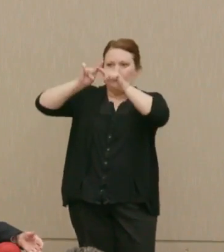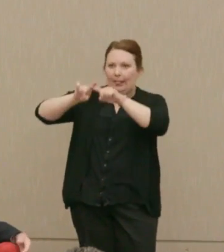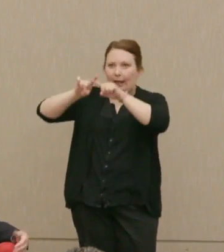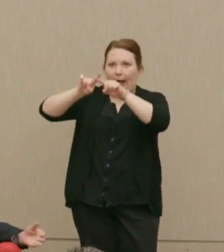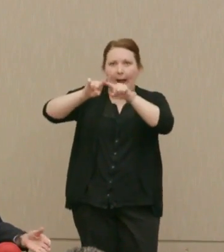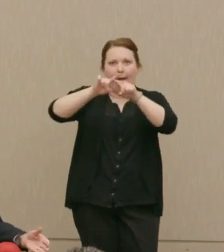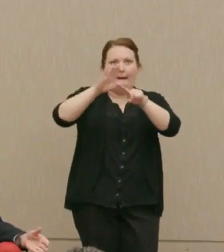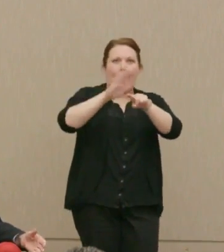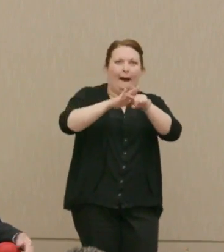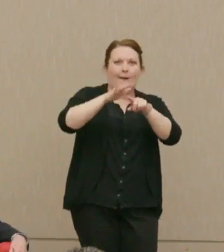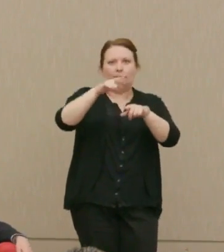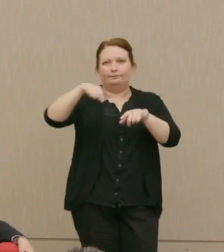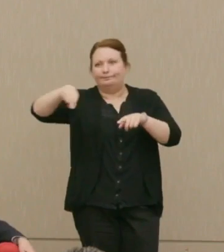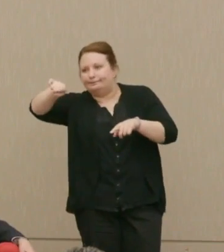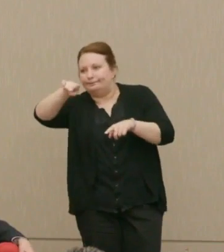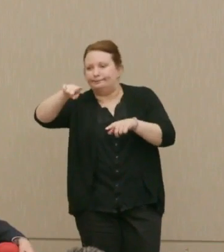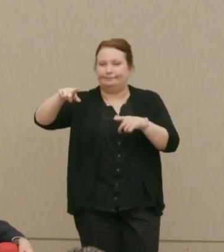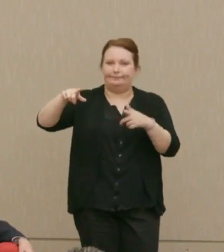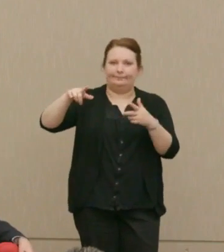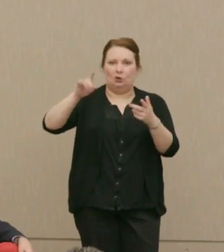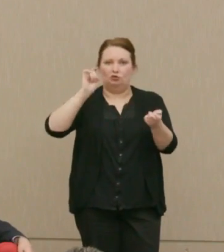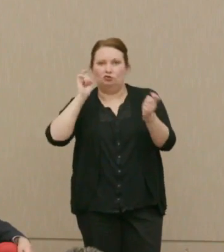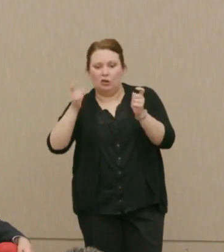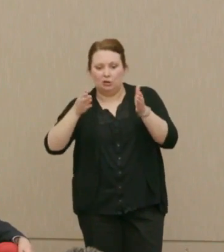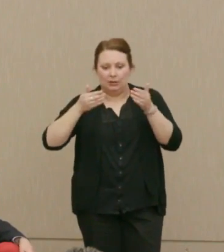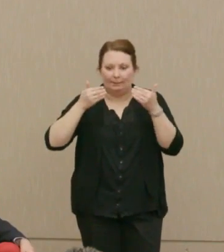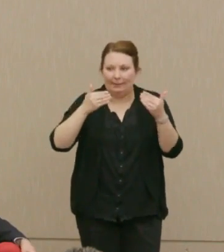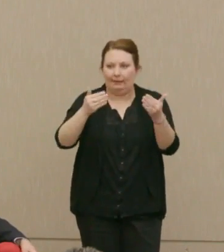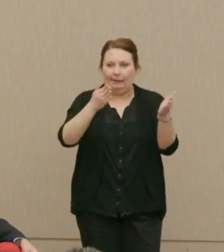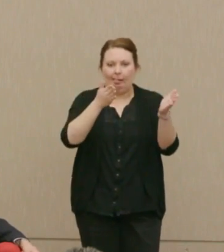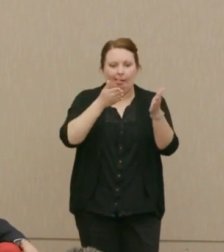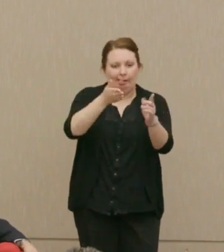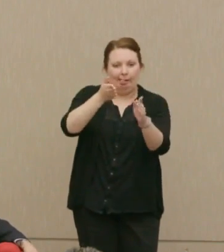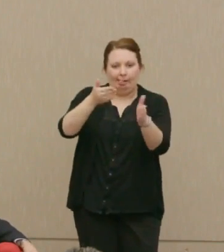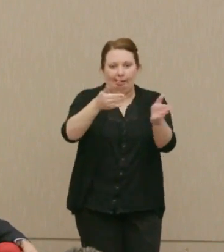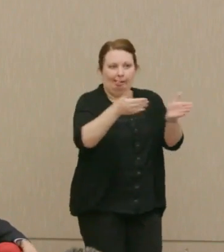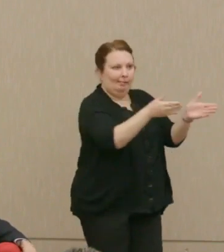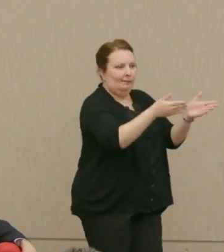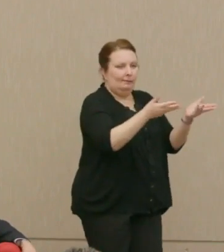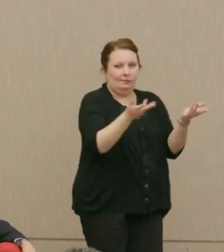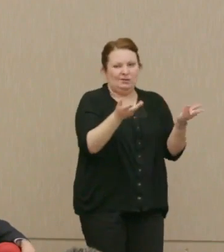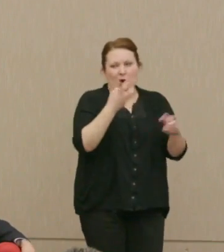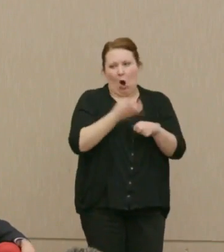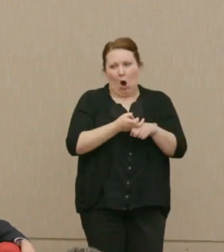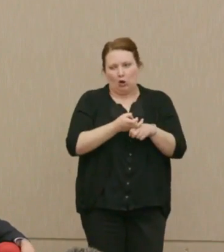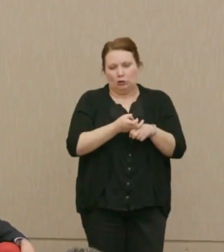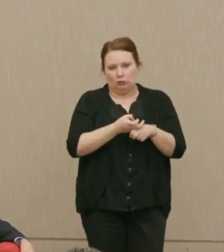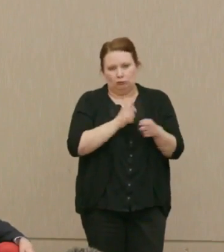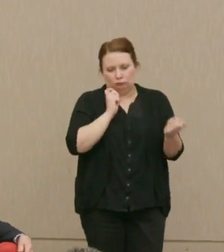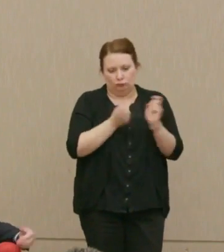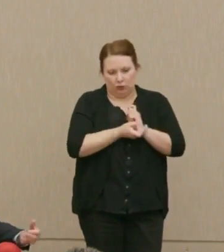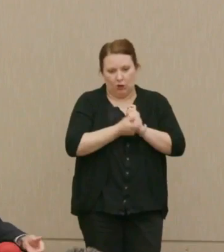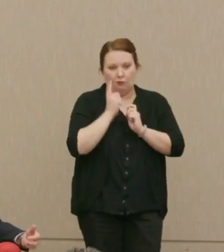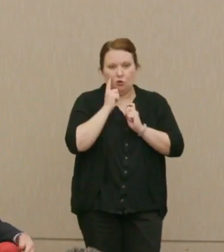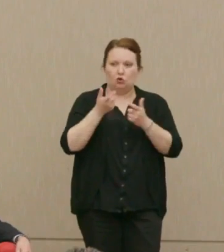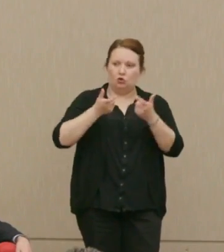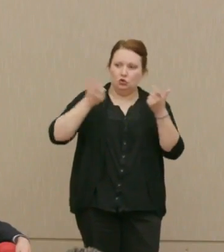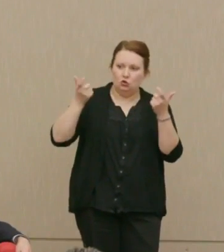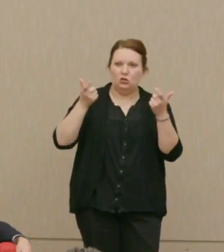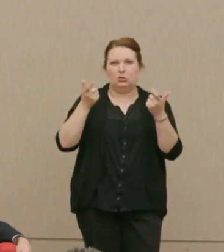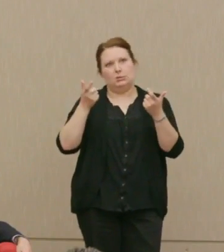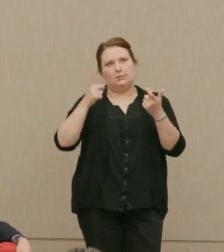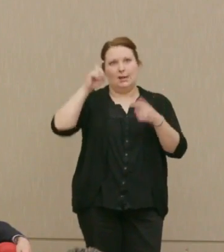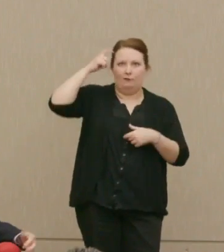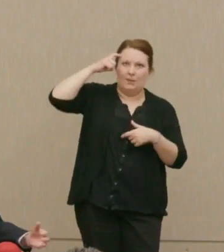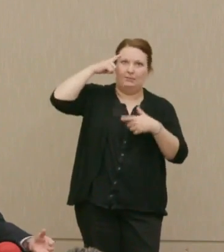redirect, change course, especially, the course of actions of huge bureaucracies like the